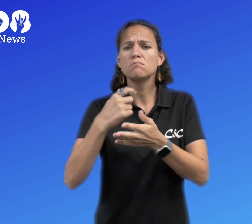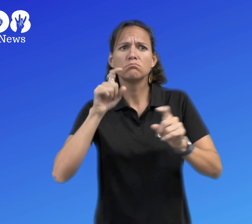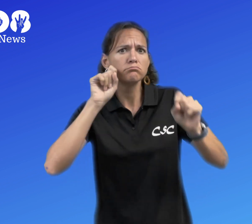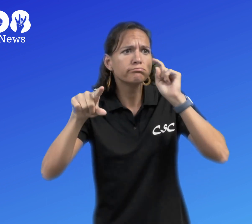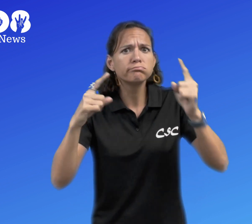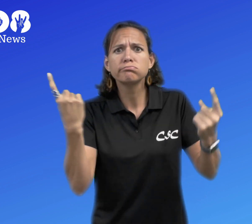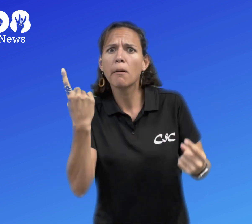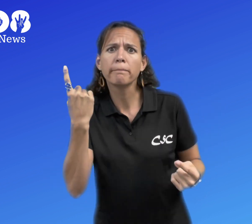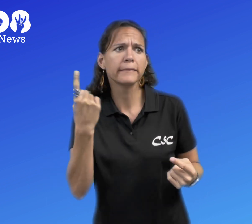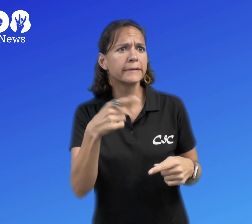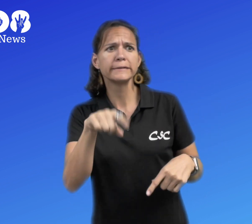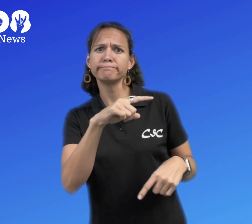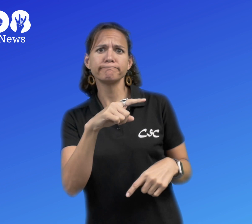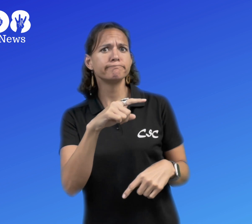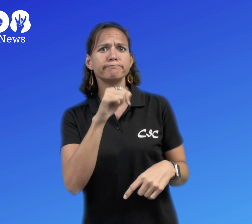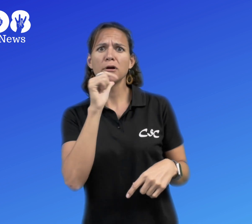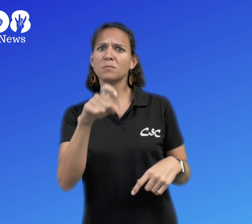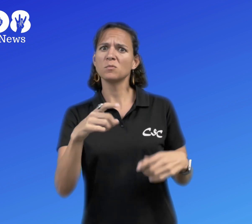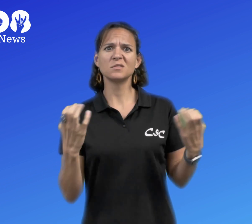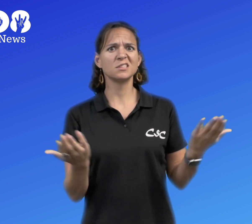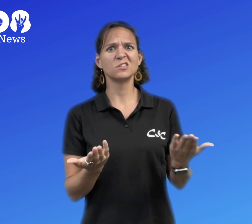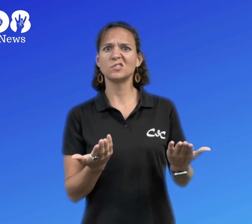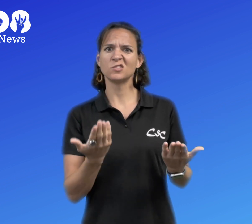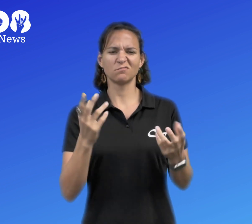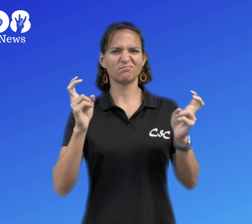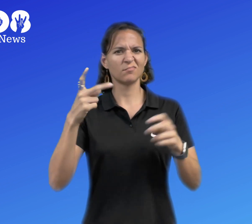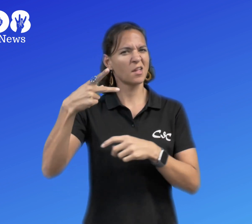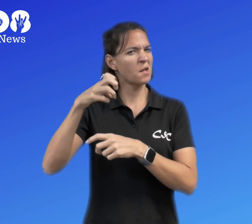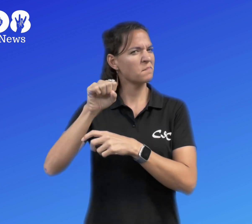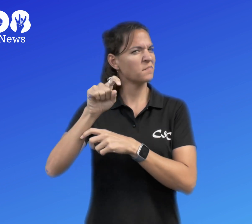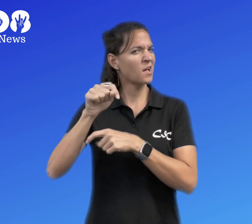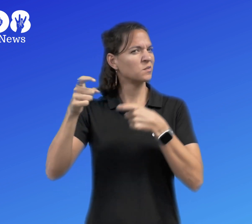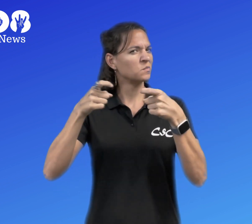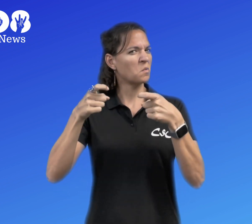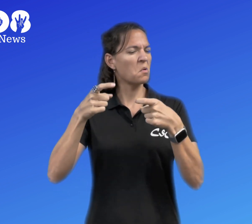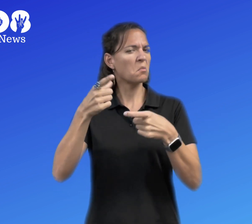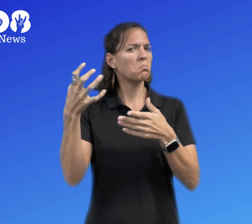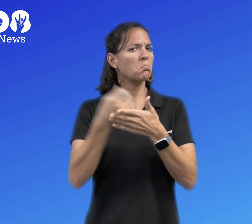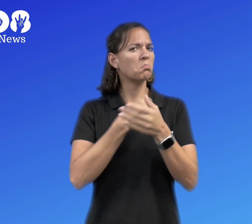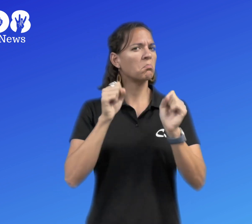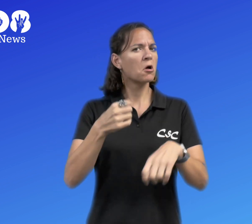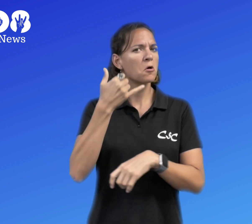You can help, if you notice an illegal animal that doesn’t belong here, call pest control